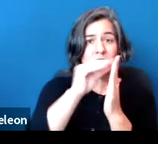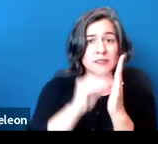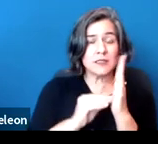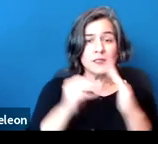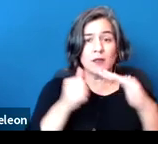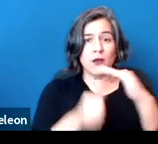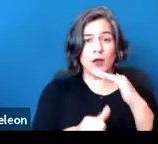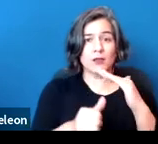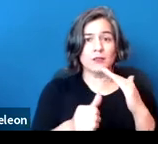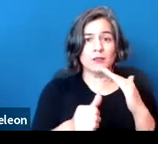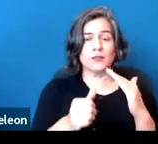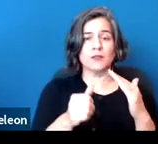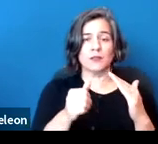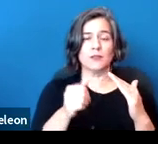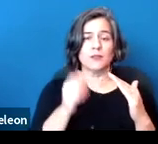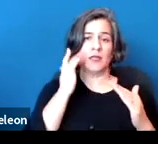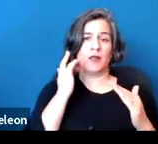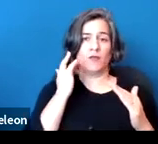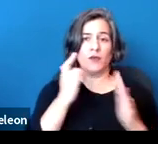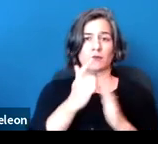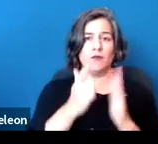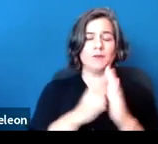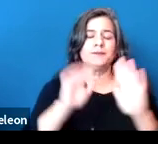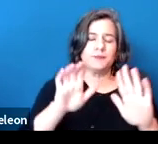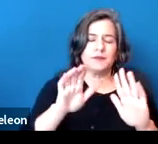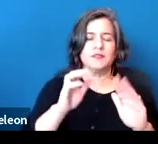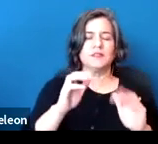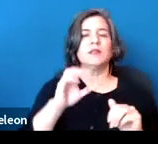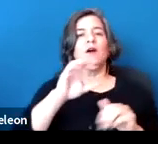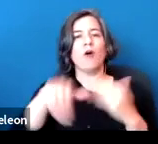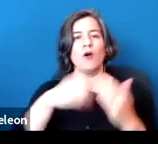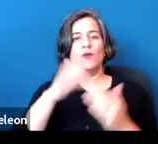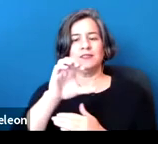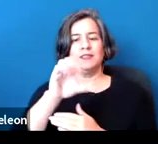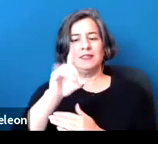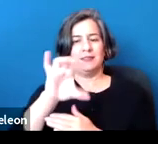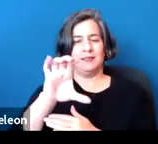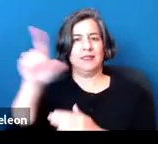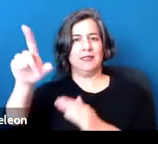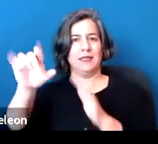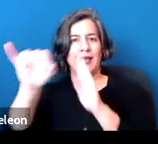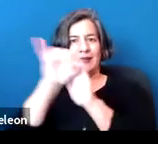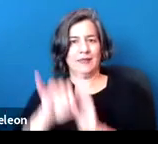Virtually all of the conditions that the CDC identifies are disabilities under California housing law.